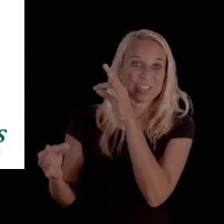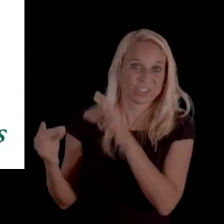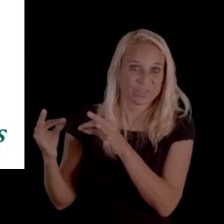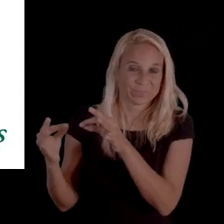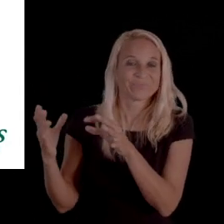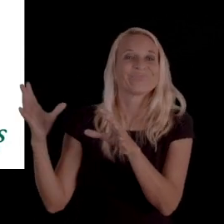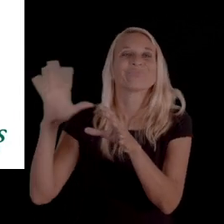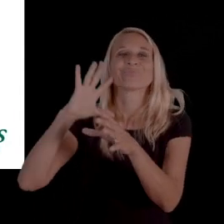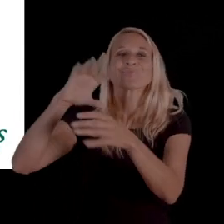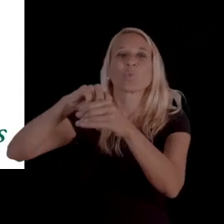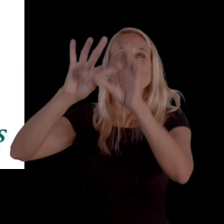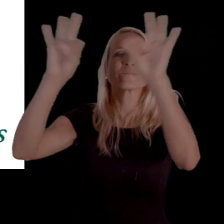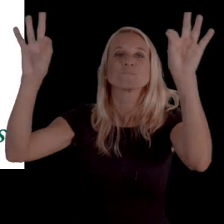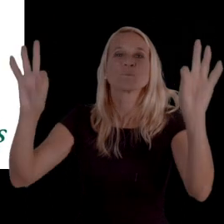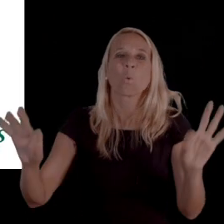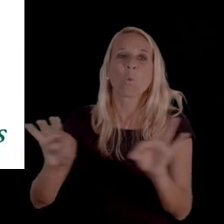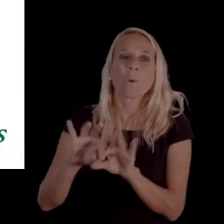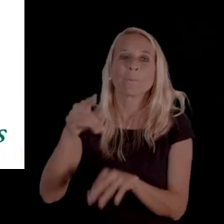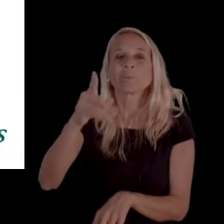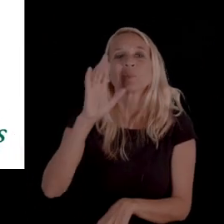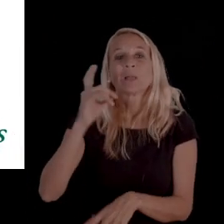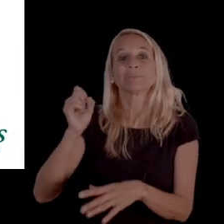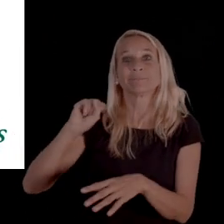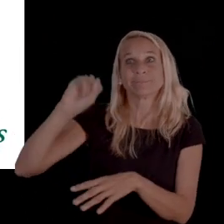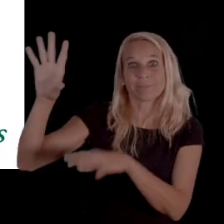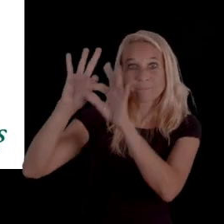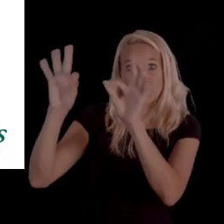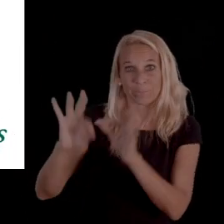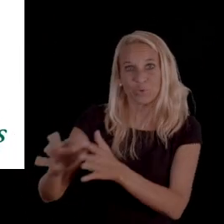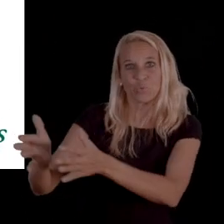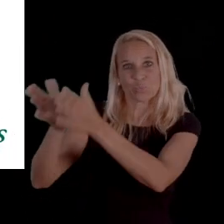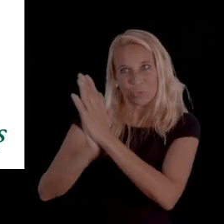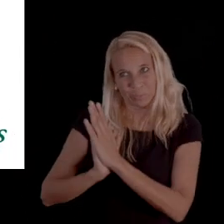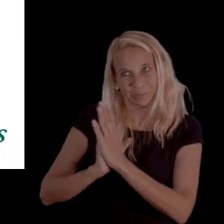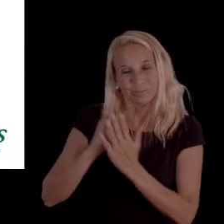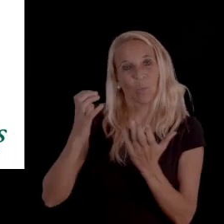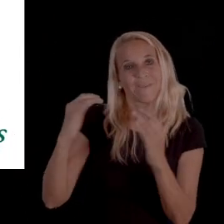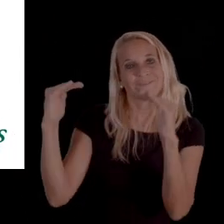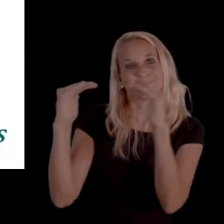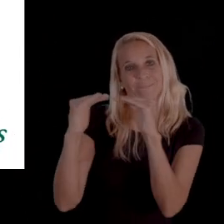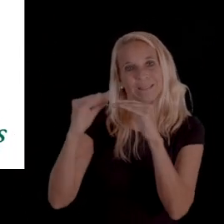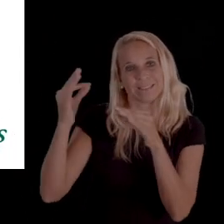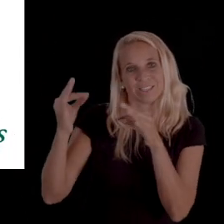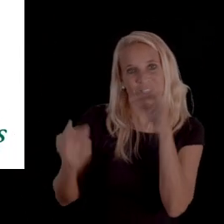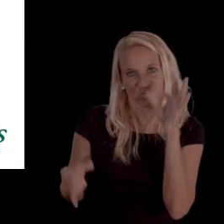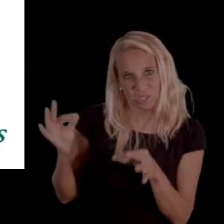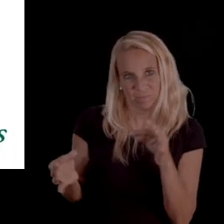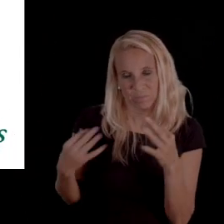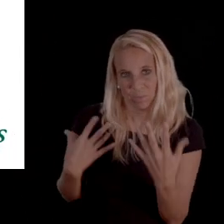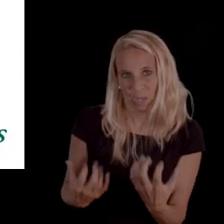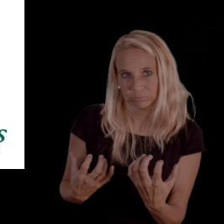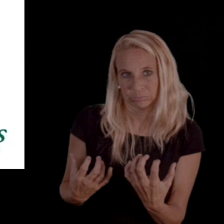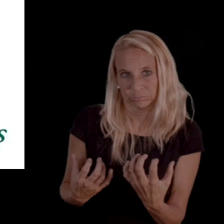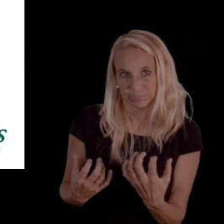and it also includes a form, so you're able to submit a form to request your fair hearing.